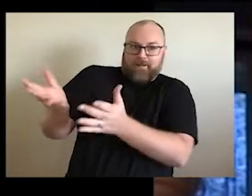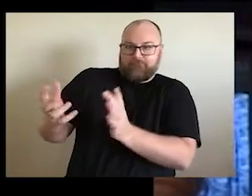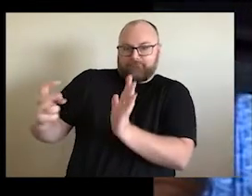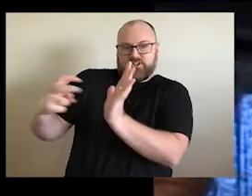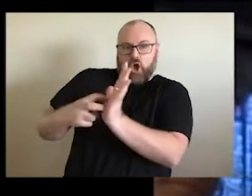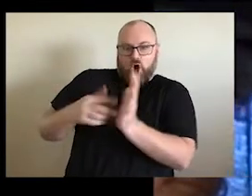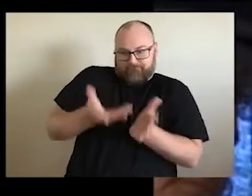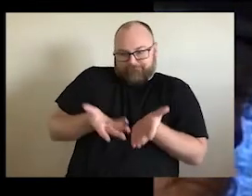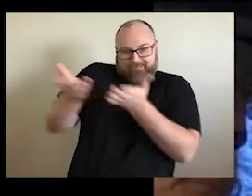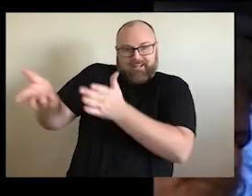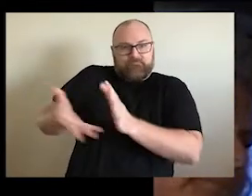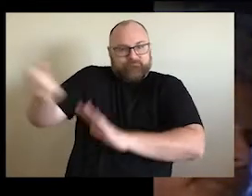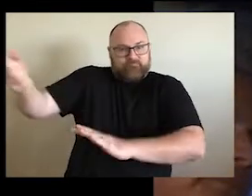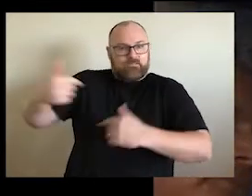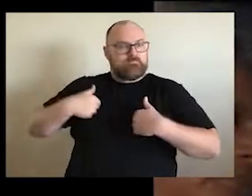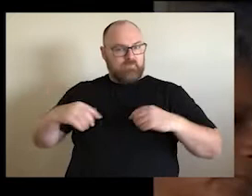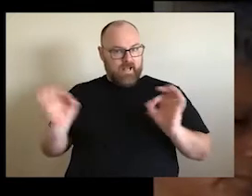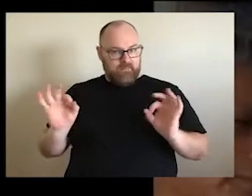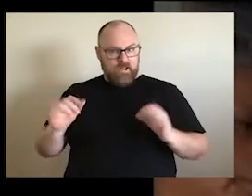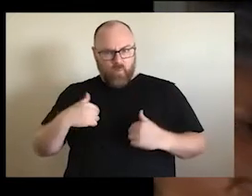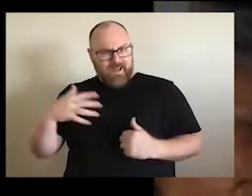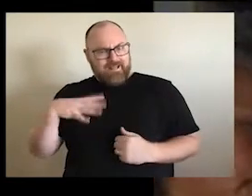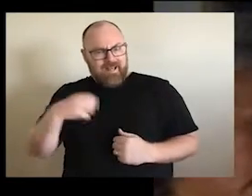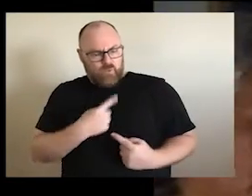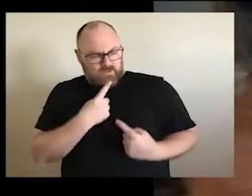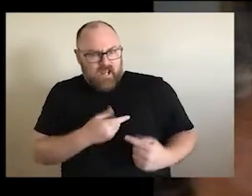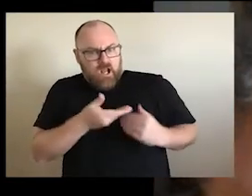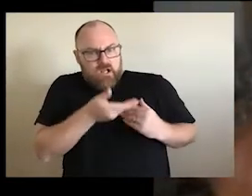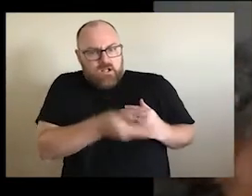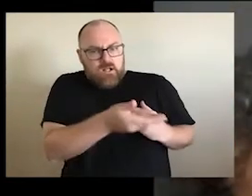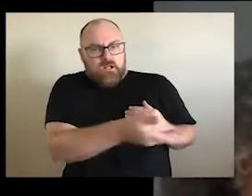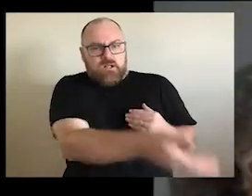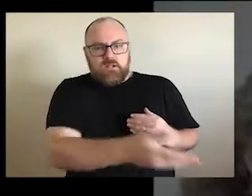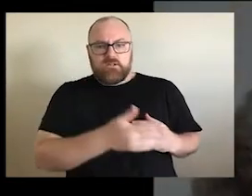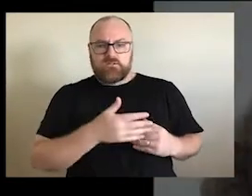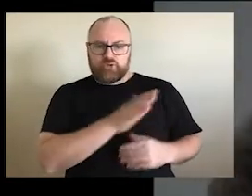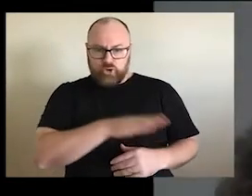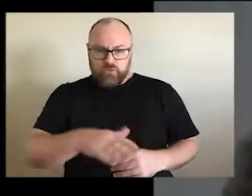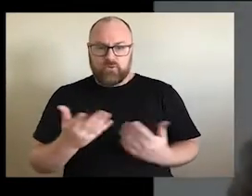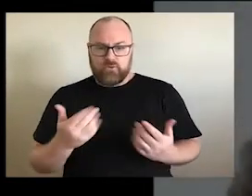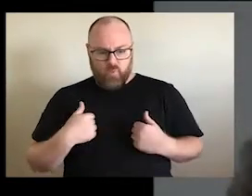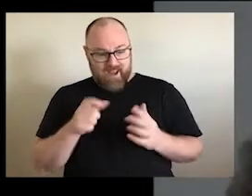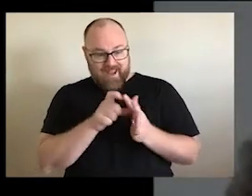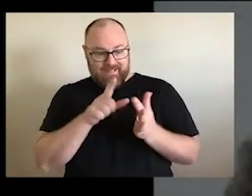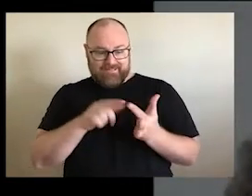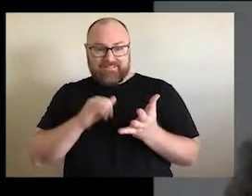a treaty and we gotta keep enforcing that into our children because we really, we're not dispossessed